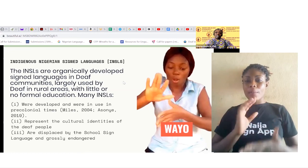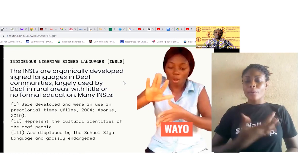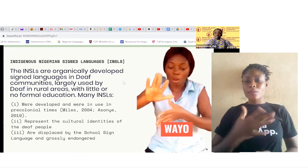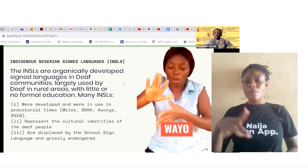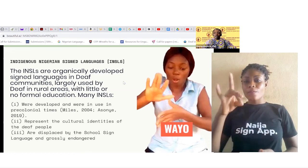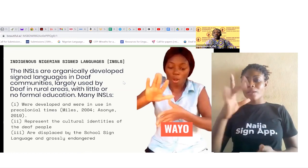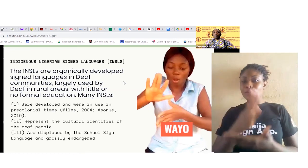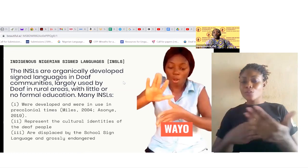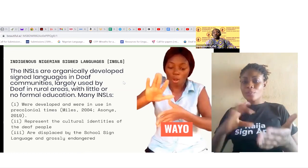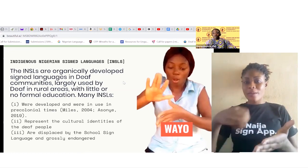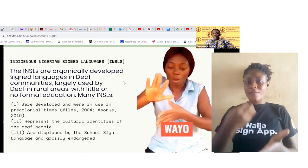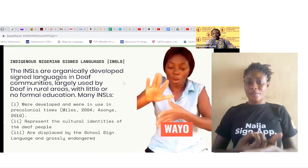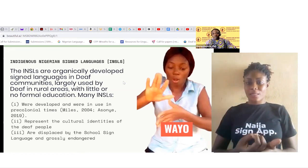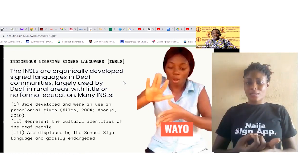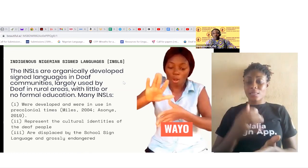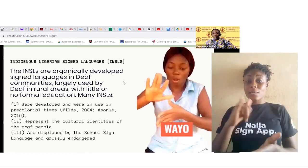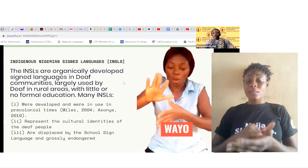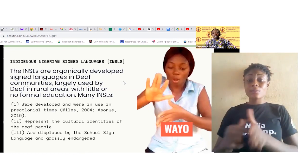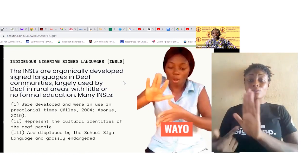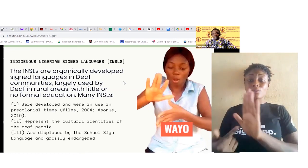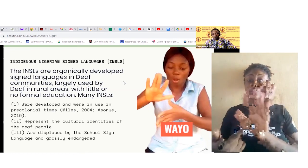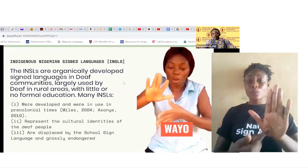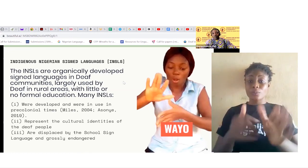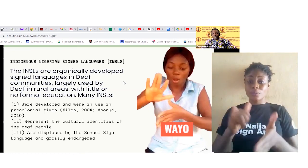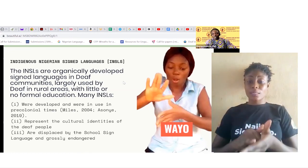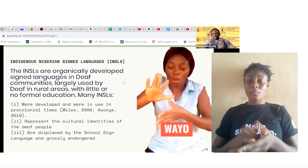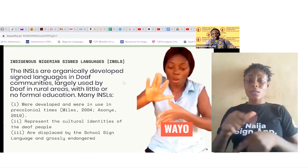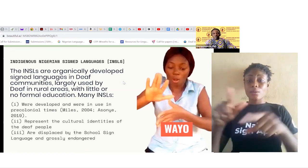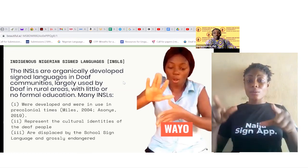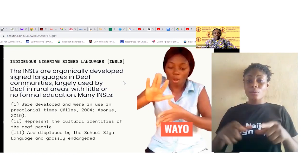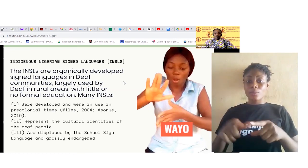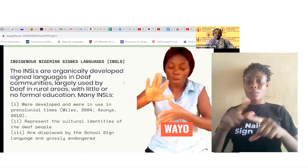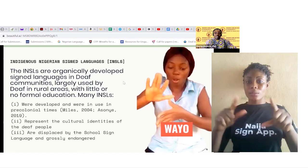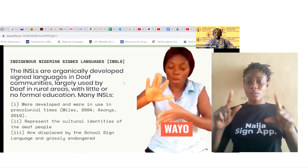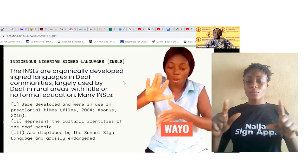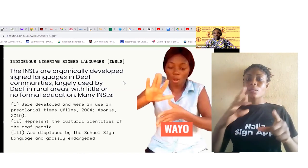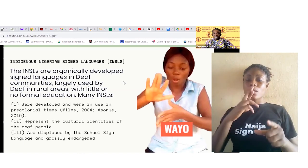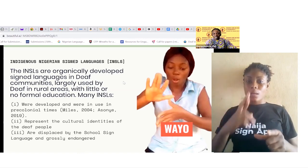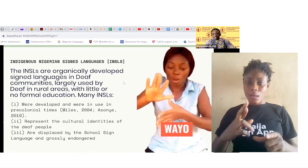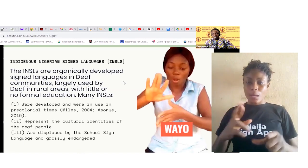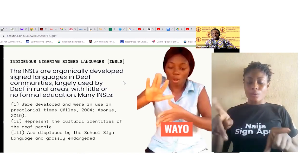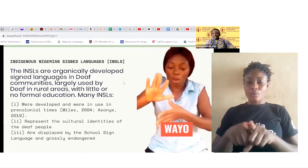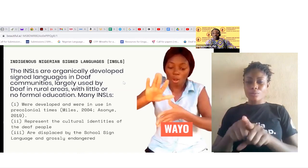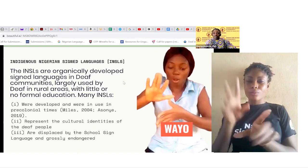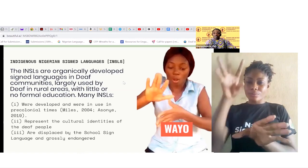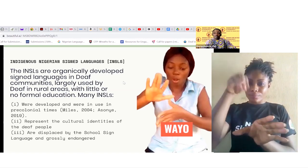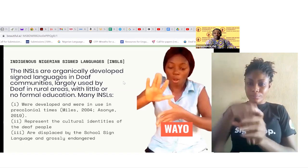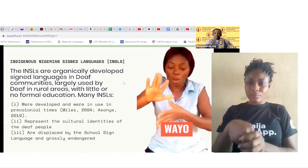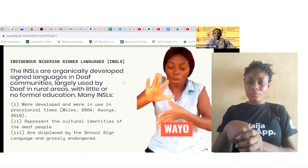Languages are among the older or oldest you know sign languages that exist in Africa and